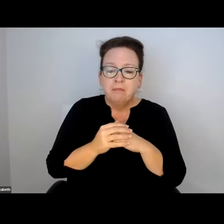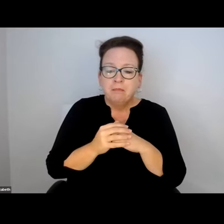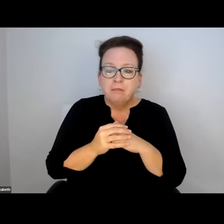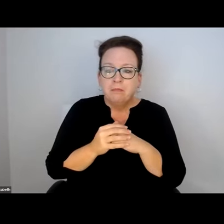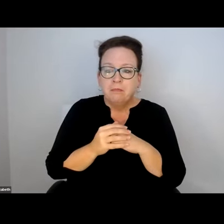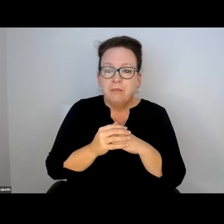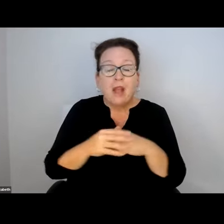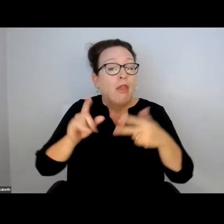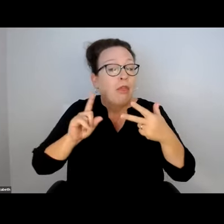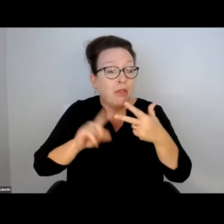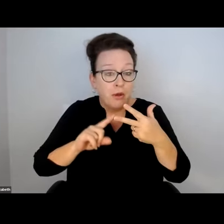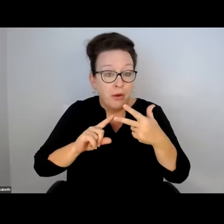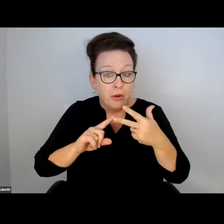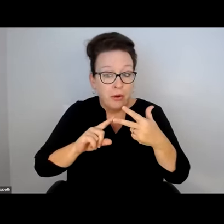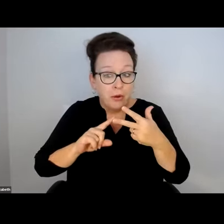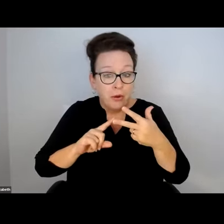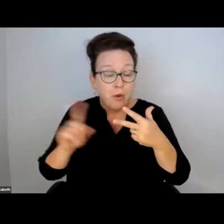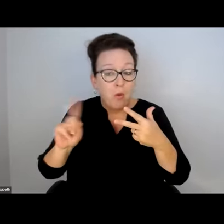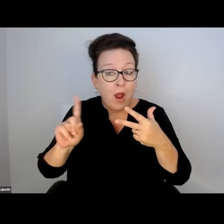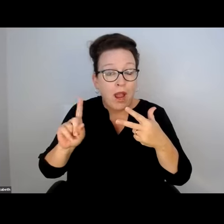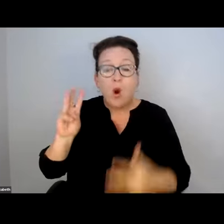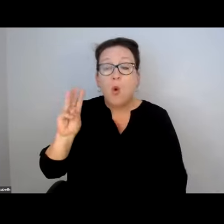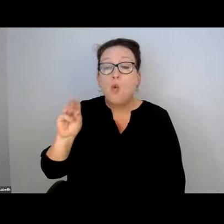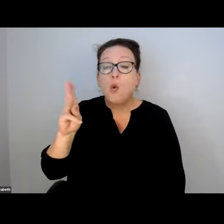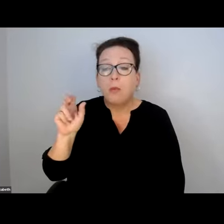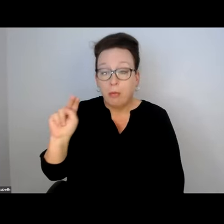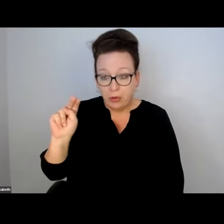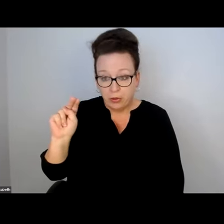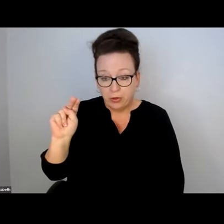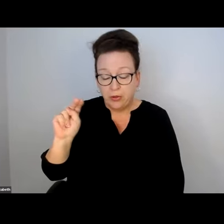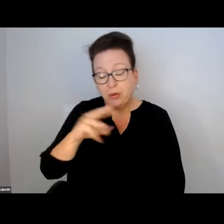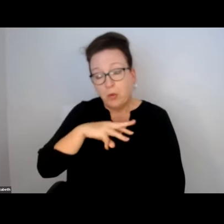CHALLENGE TO NAVIGATE. IT PUDDLES, TOO, THAT'S AN EXTRA CHALLENGE.